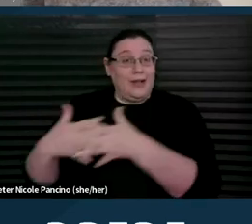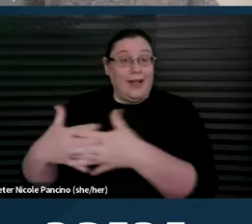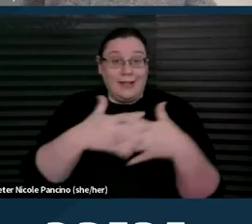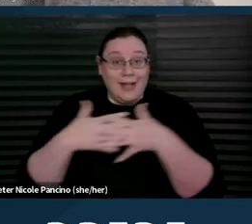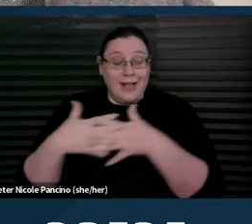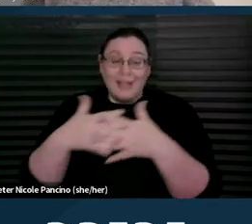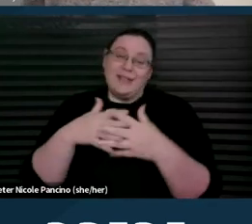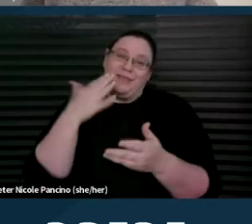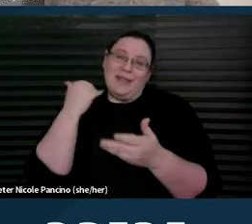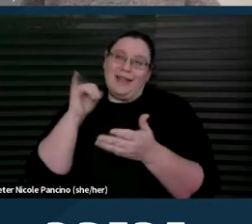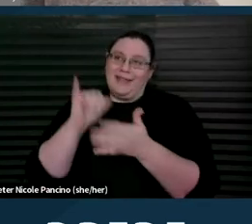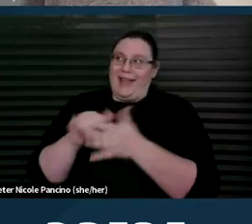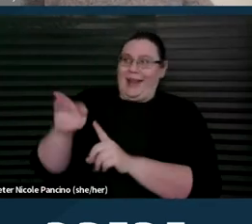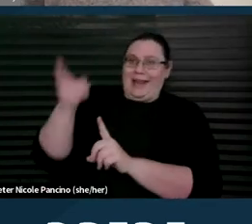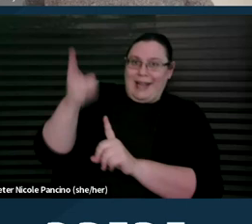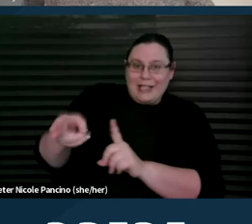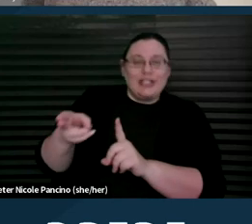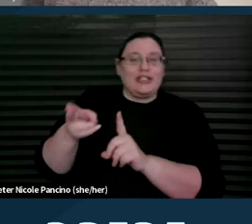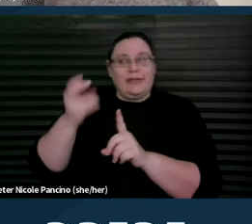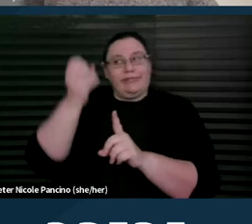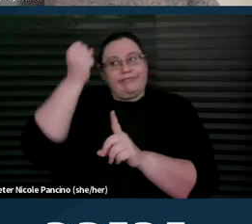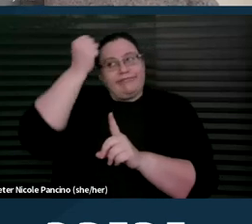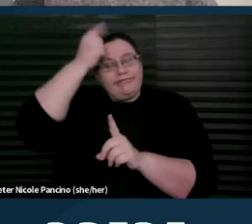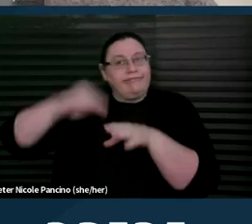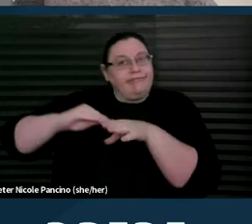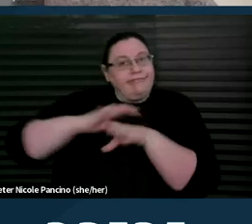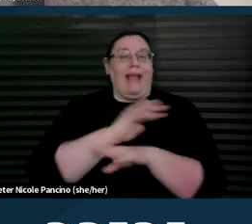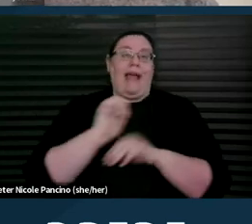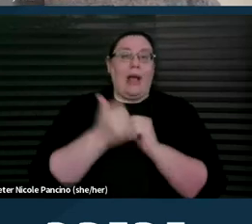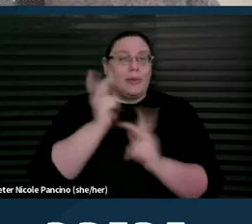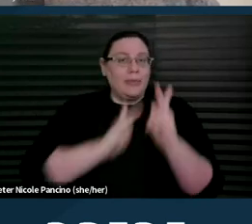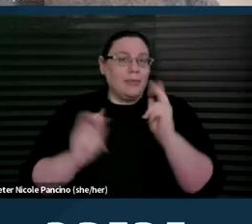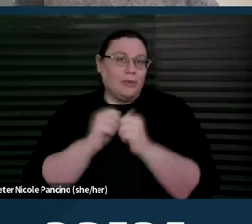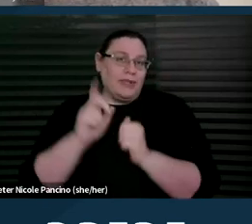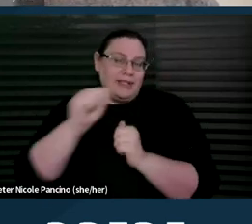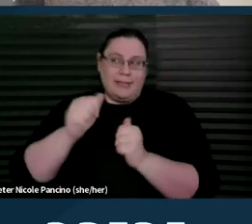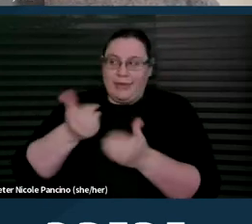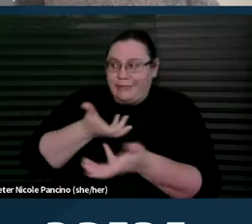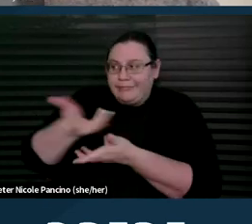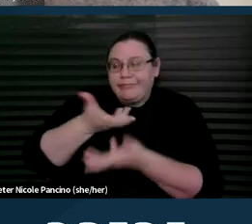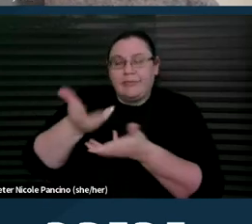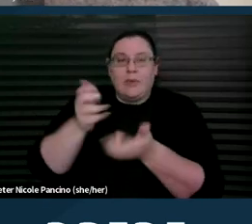because this history informs the ways that people with disabilities interact with the healthcare system today.